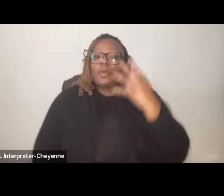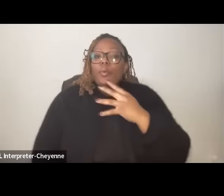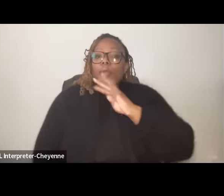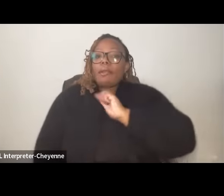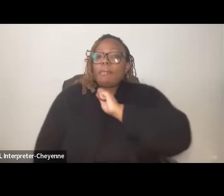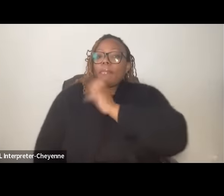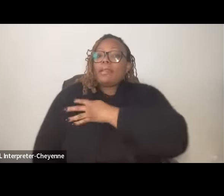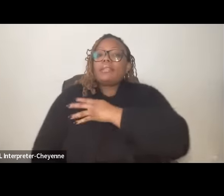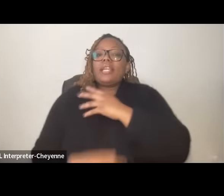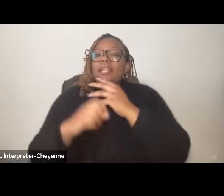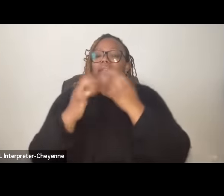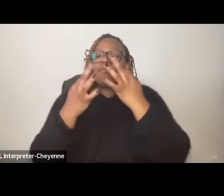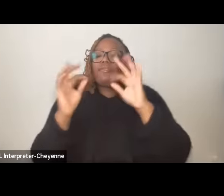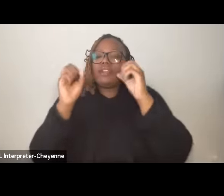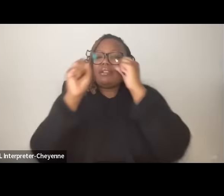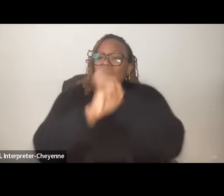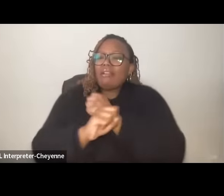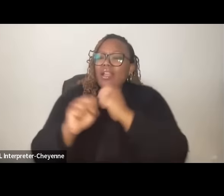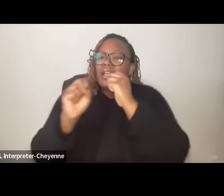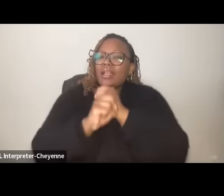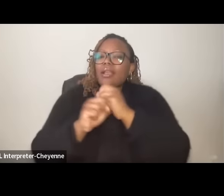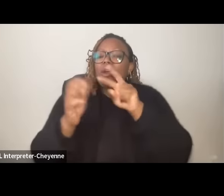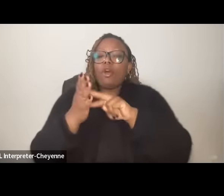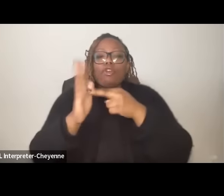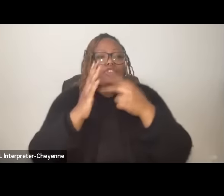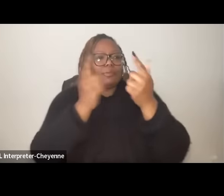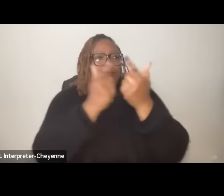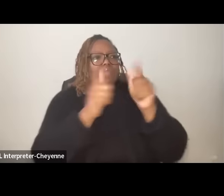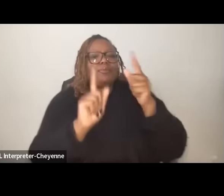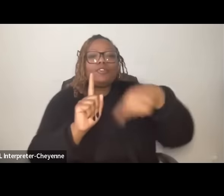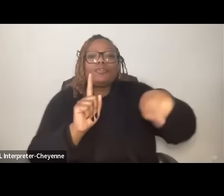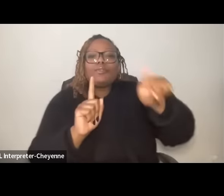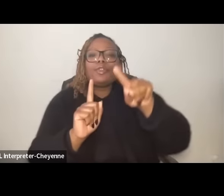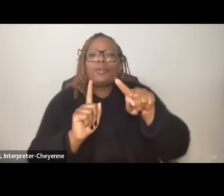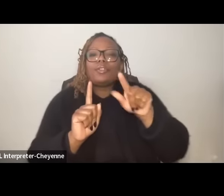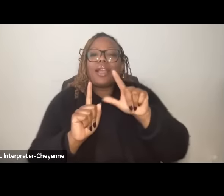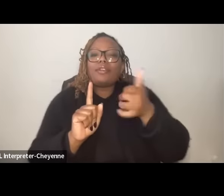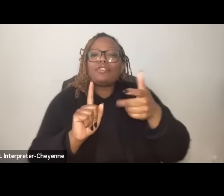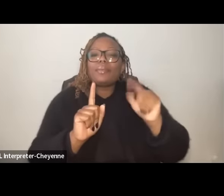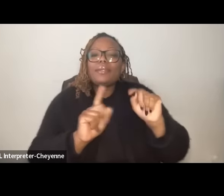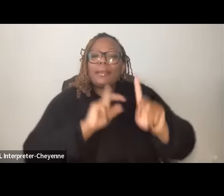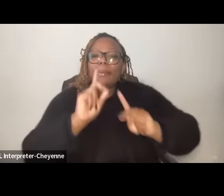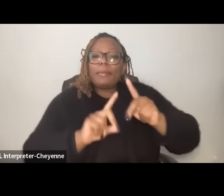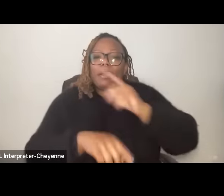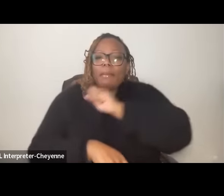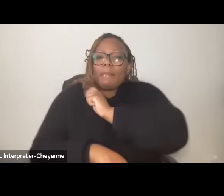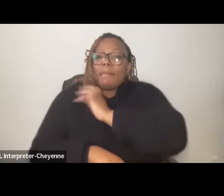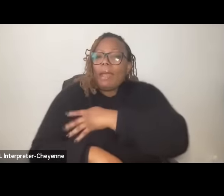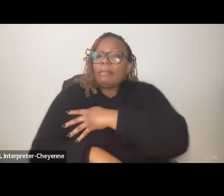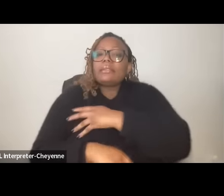liberation of Palestine must also be Liberation for them courageous voices inside the halls of